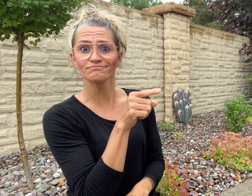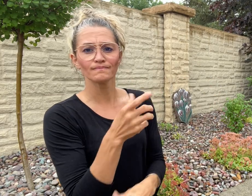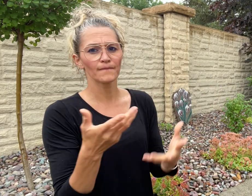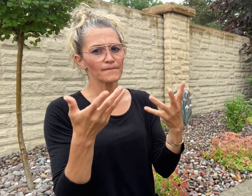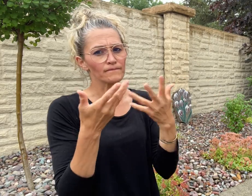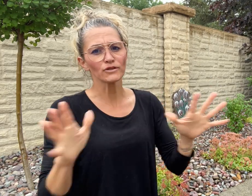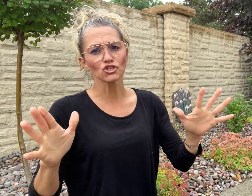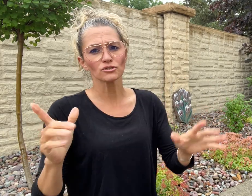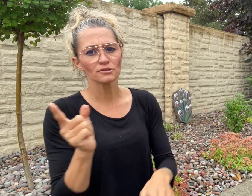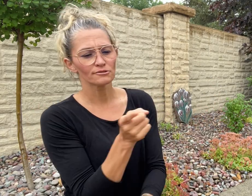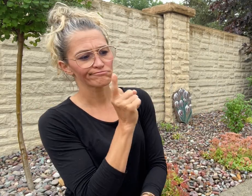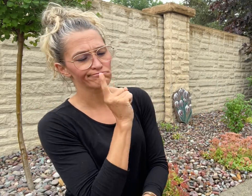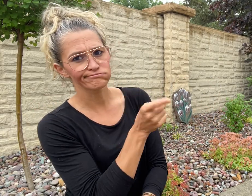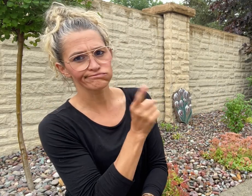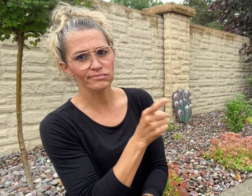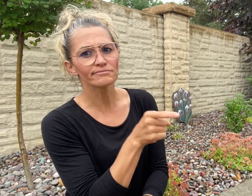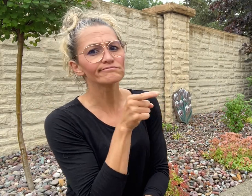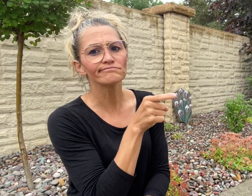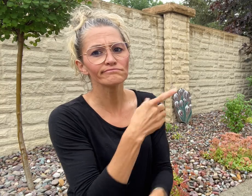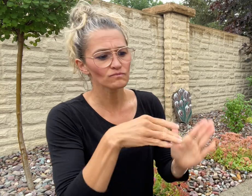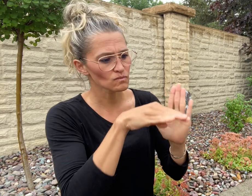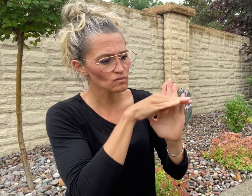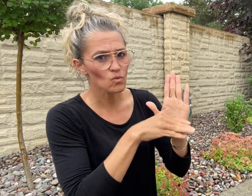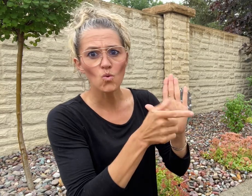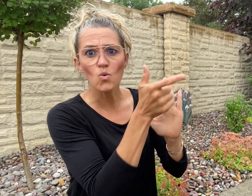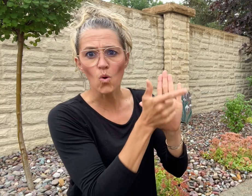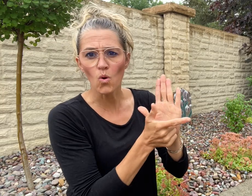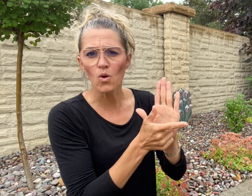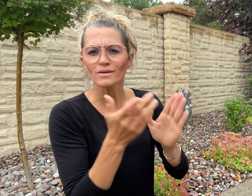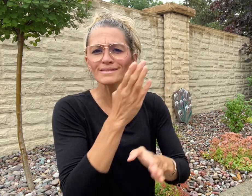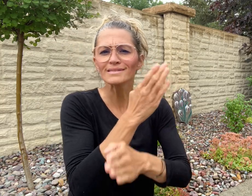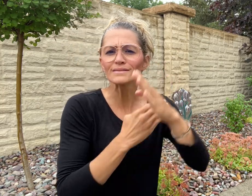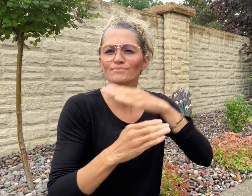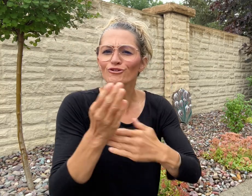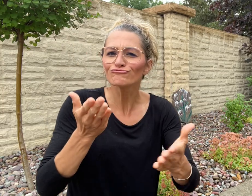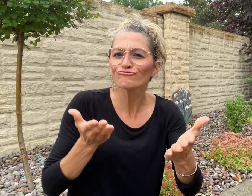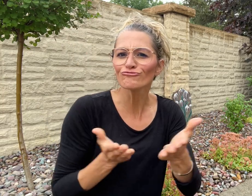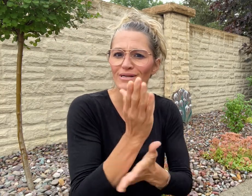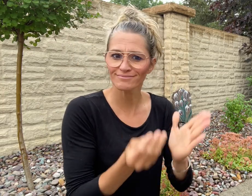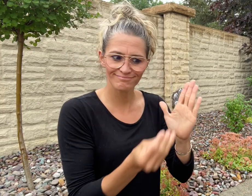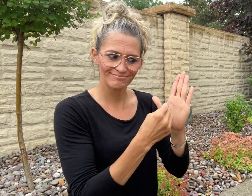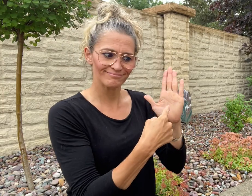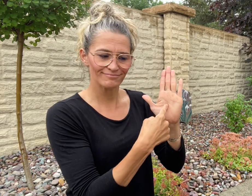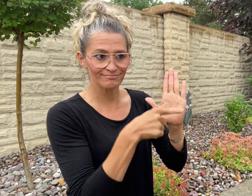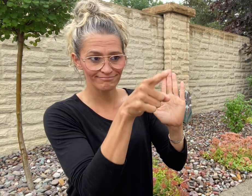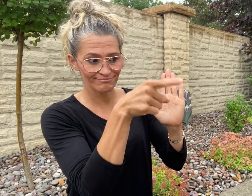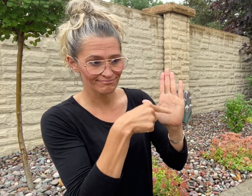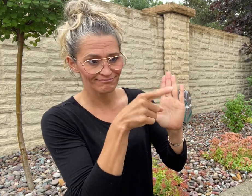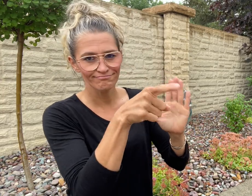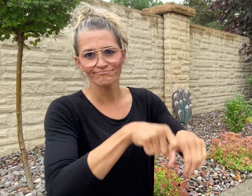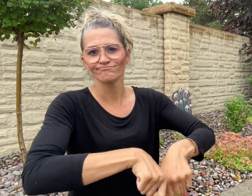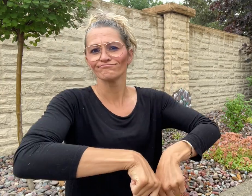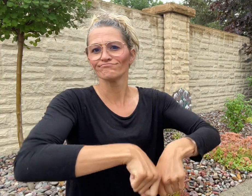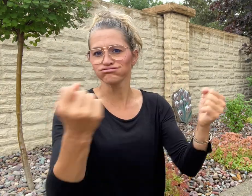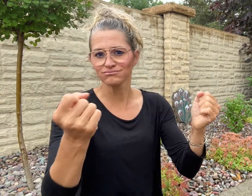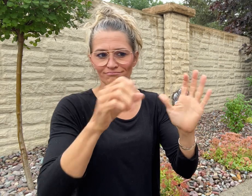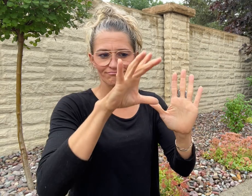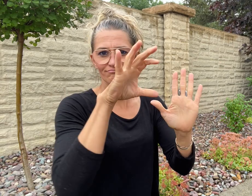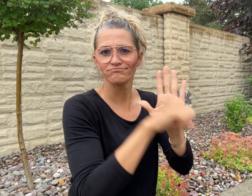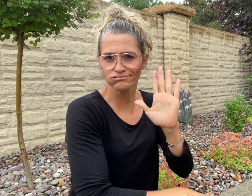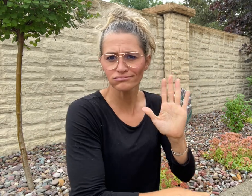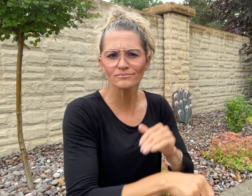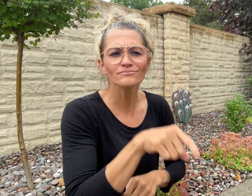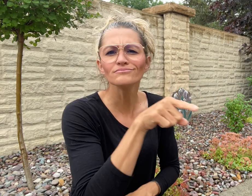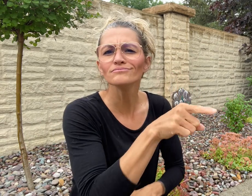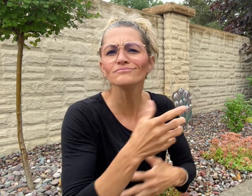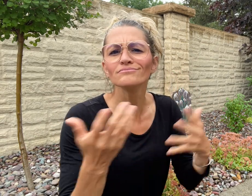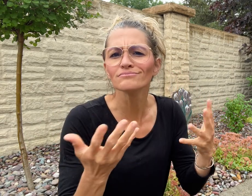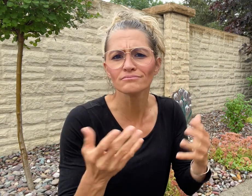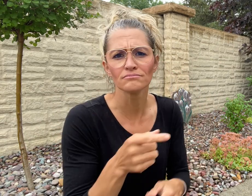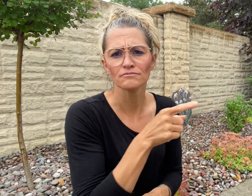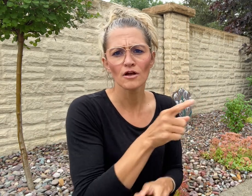of violating a disability rights law after refusing to provide